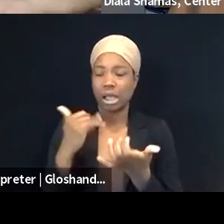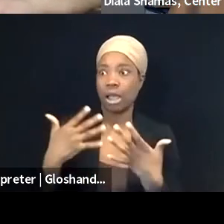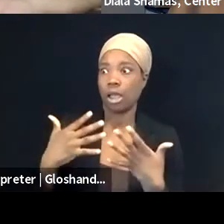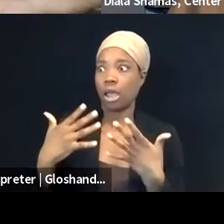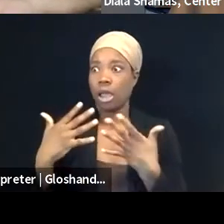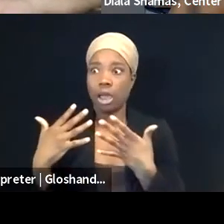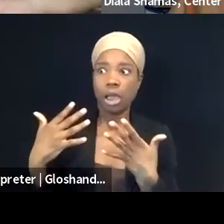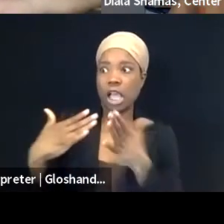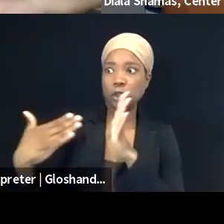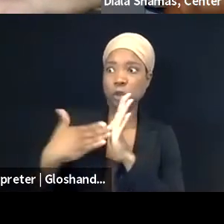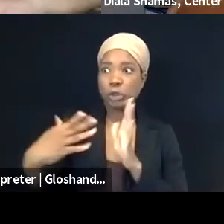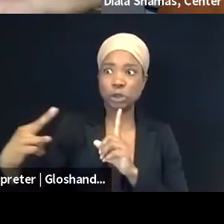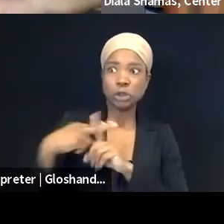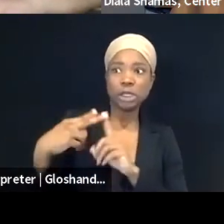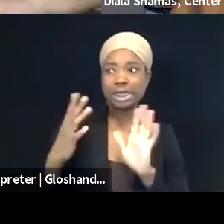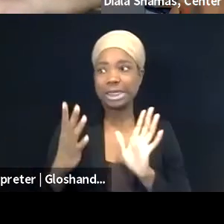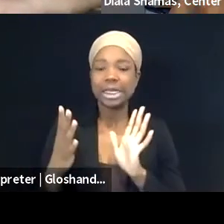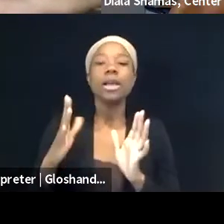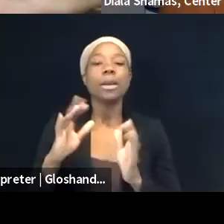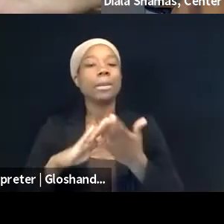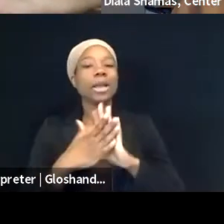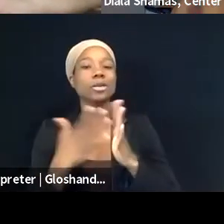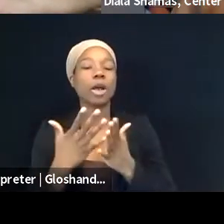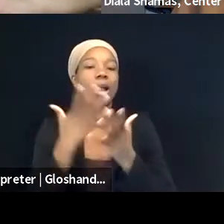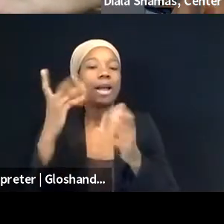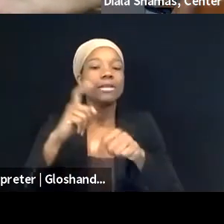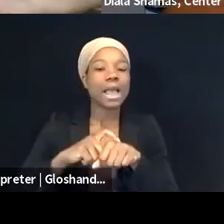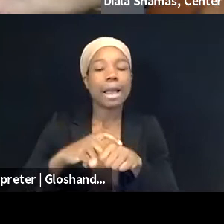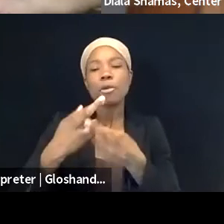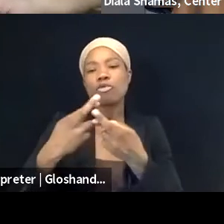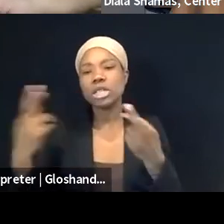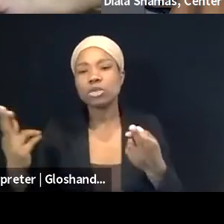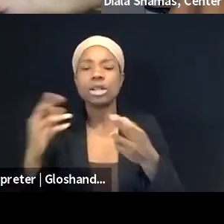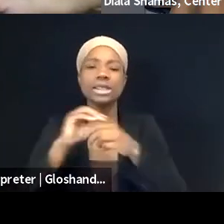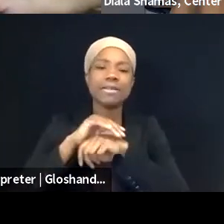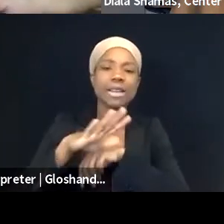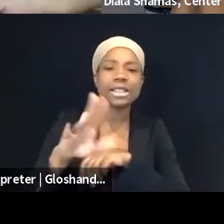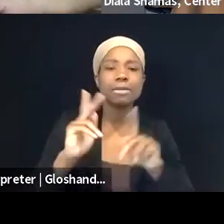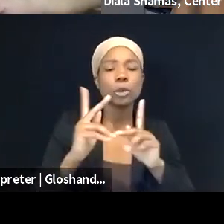simply doing this defense work of advising people of what to do, trying to make sure that everything